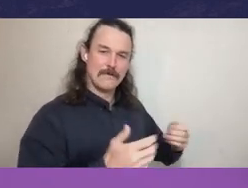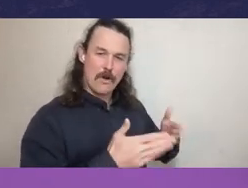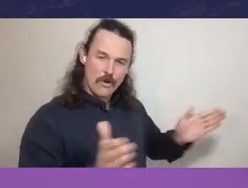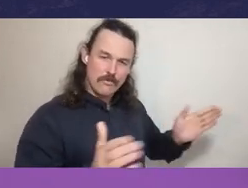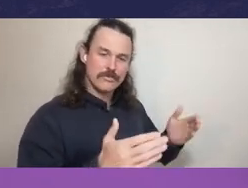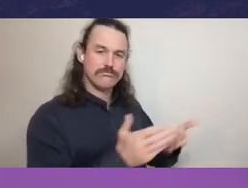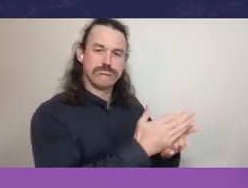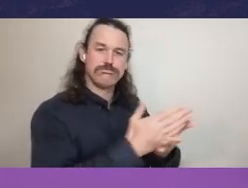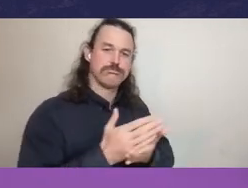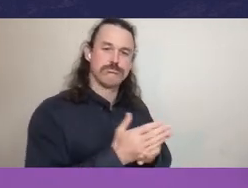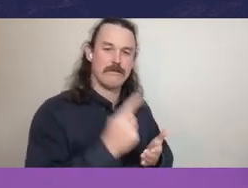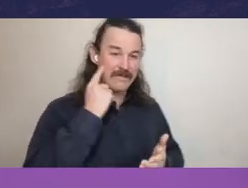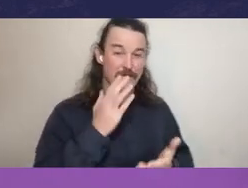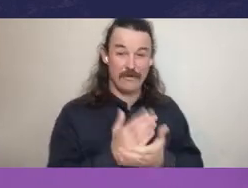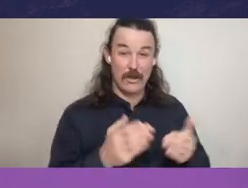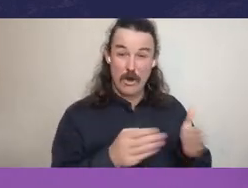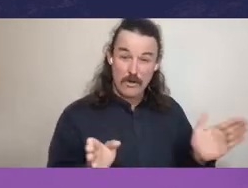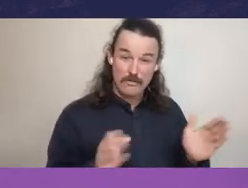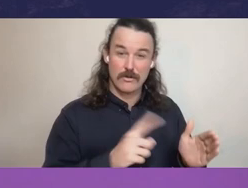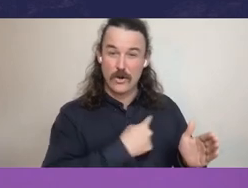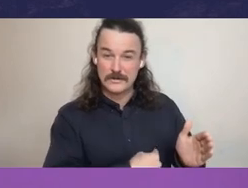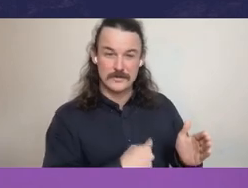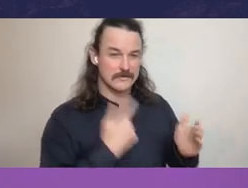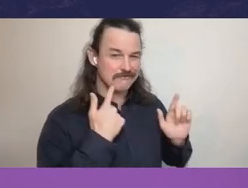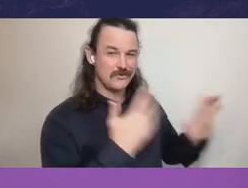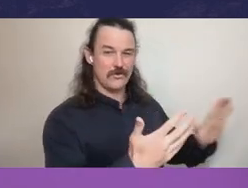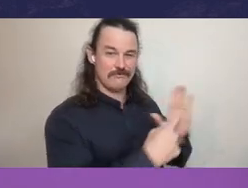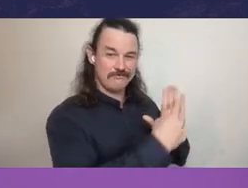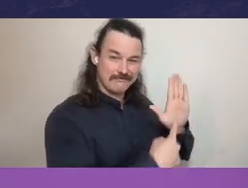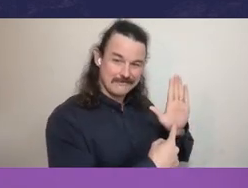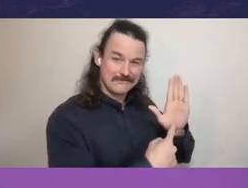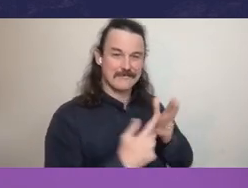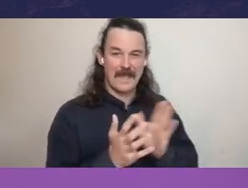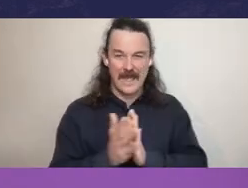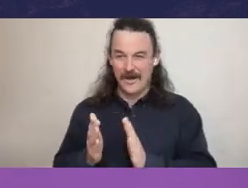and honestly reporting on how we're going against our plans, our priorities or whatever it may be.